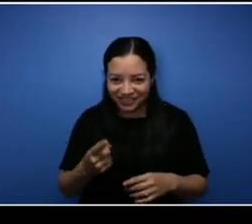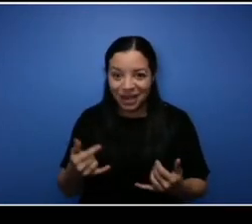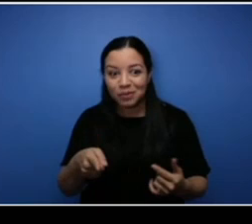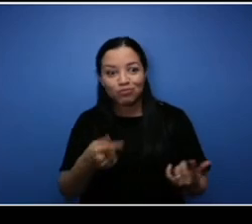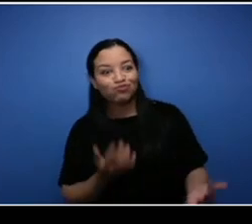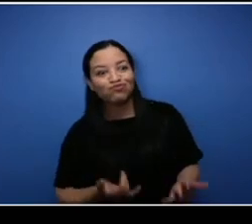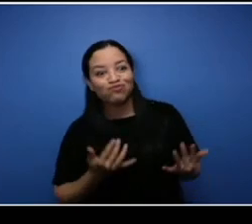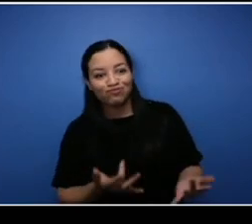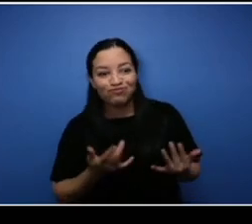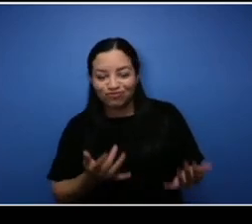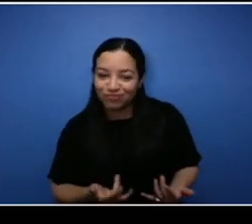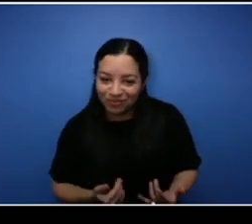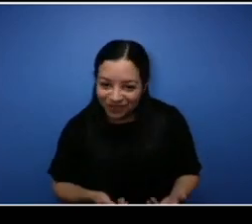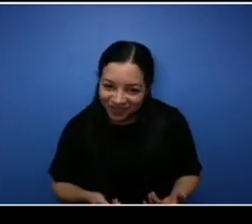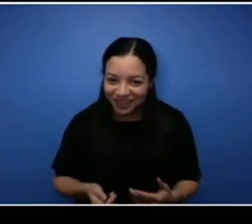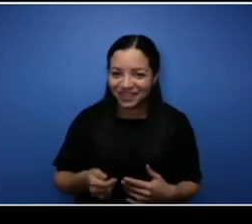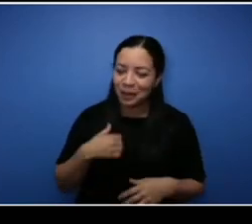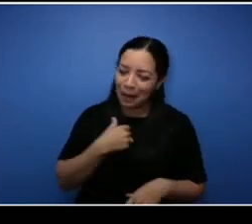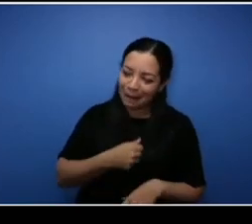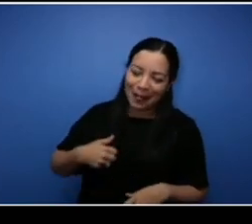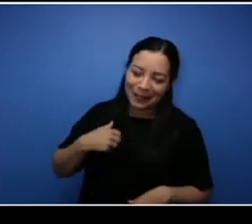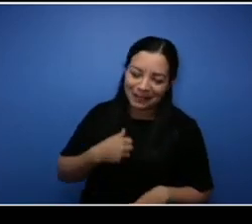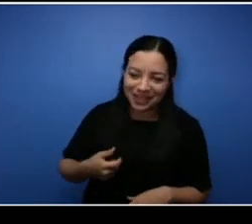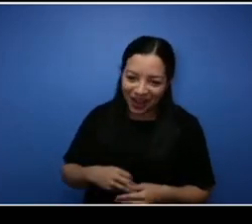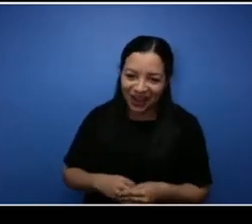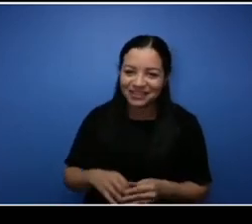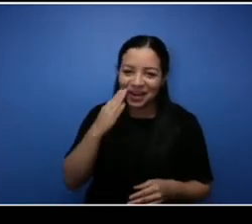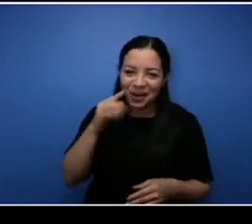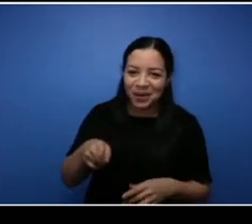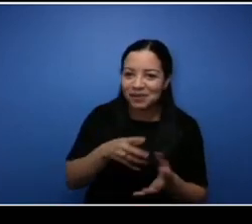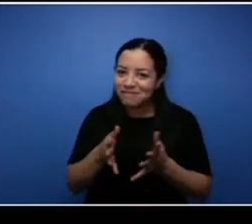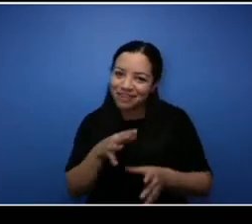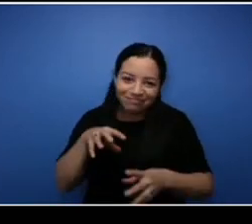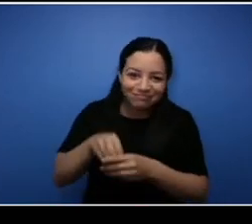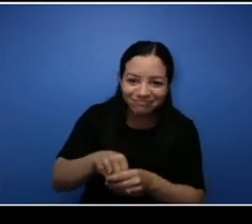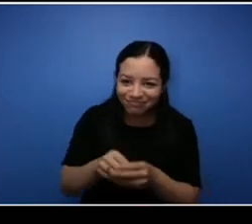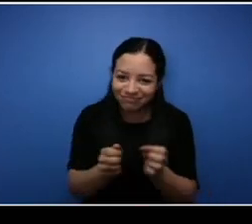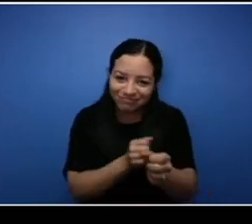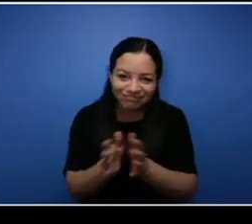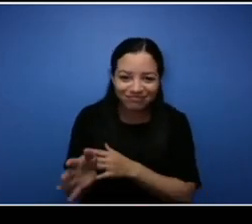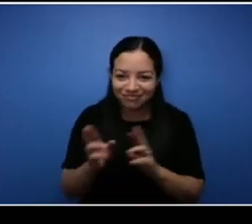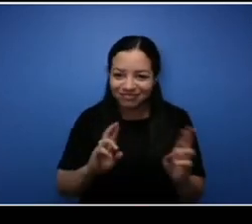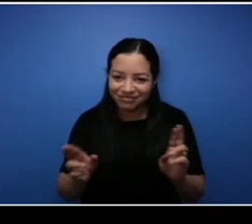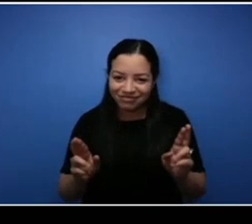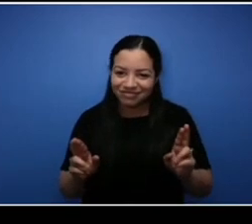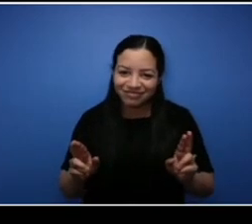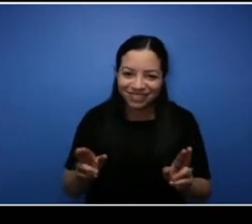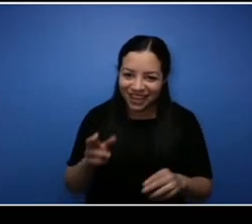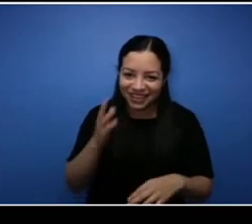about that I know you've been itching to get in. I was just so into that Nathan like I